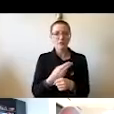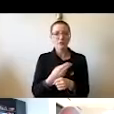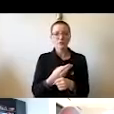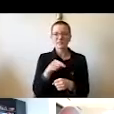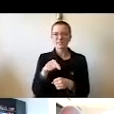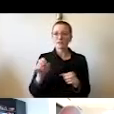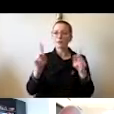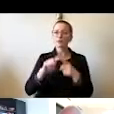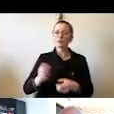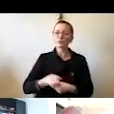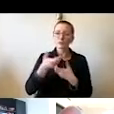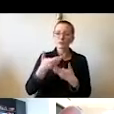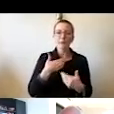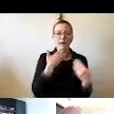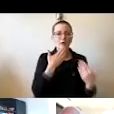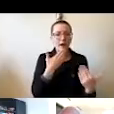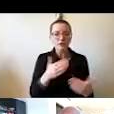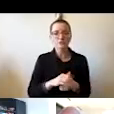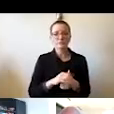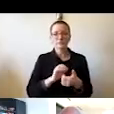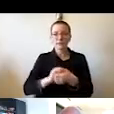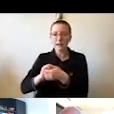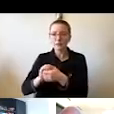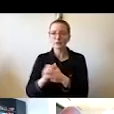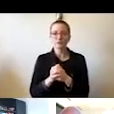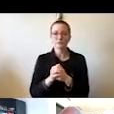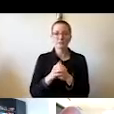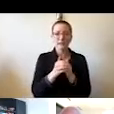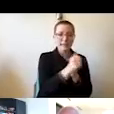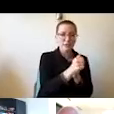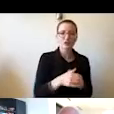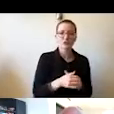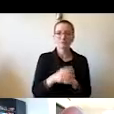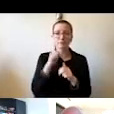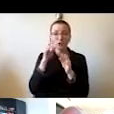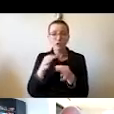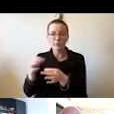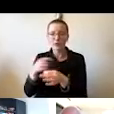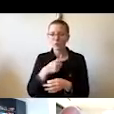for the leadership, collaboration determination that we have seen an action across this county